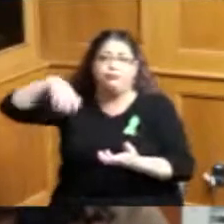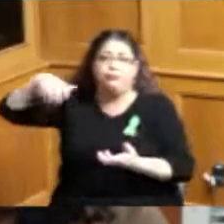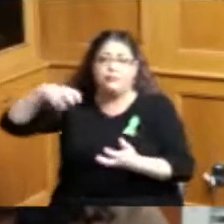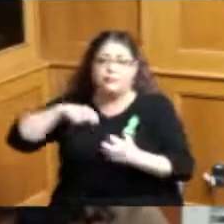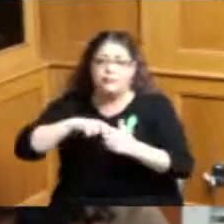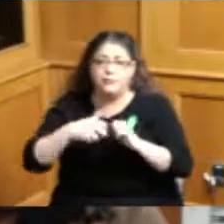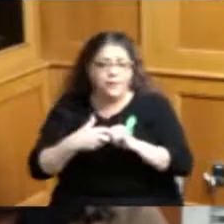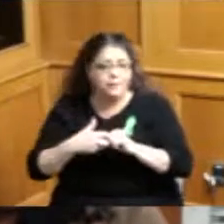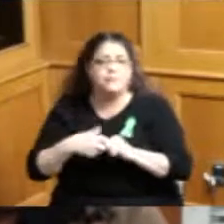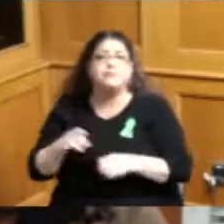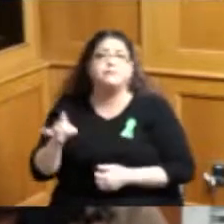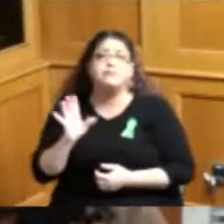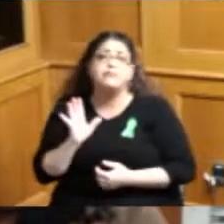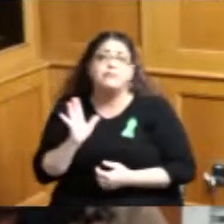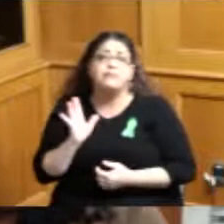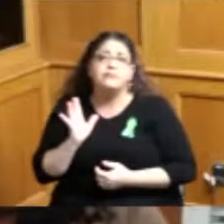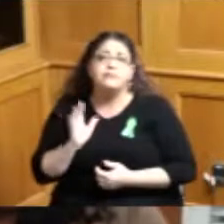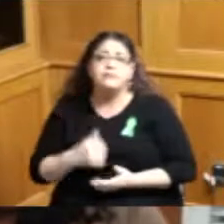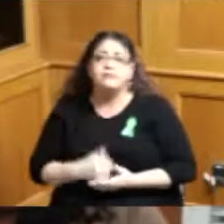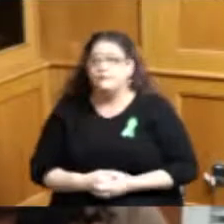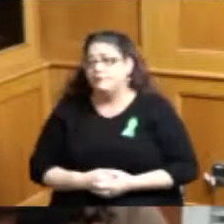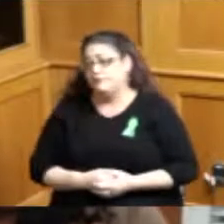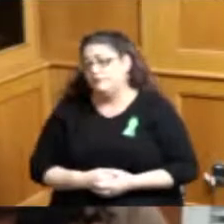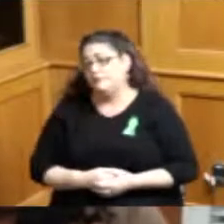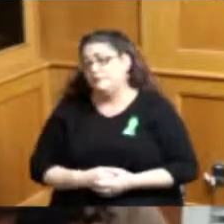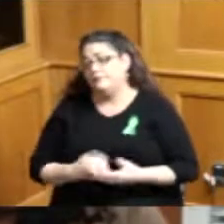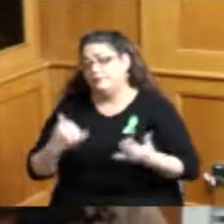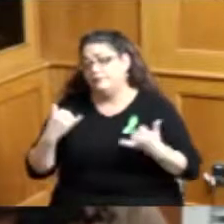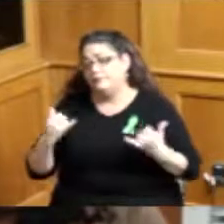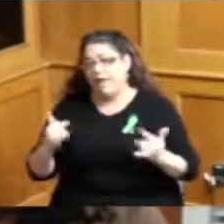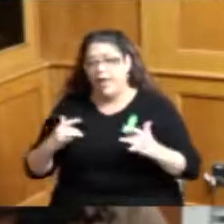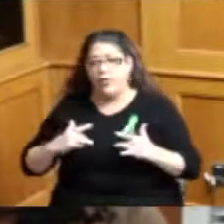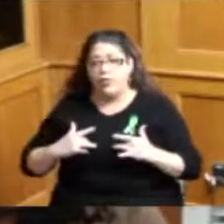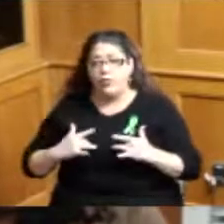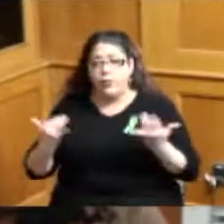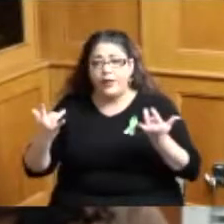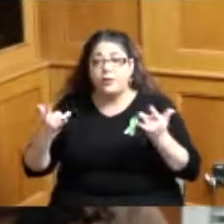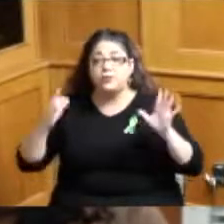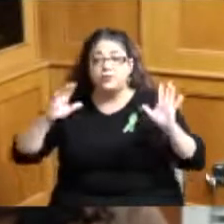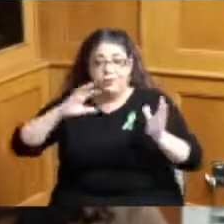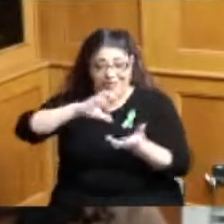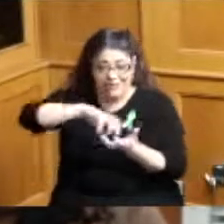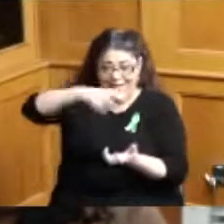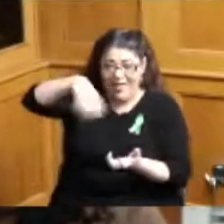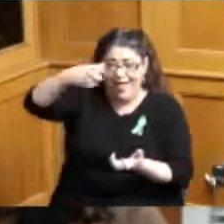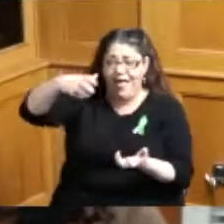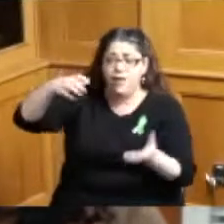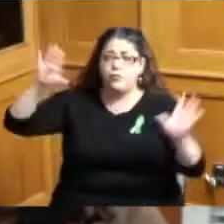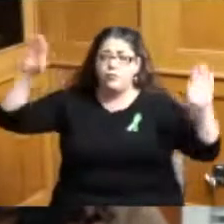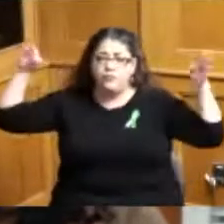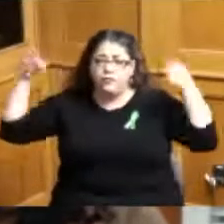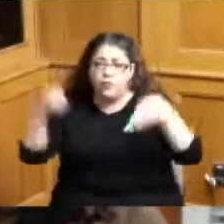hard and so we're thrilled to be able to bring awareness to children's mental health aware